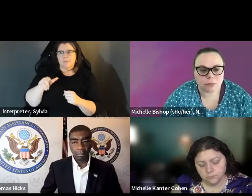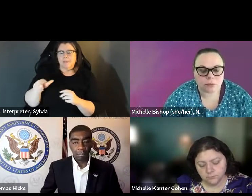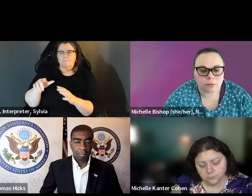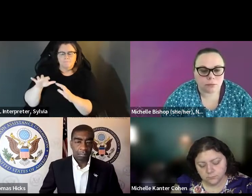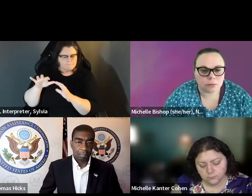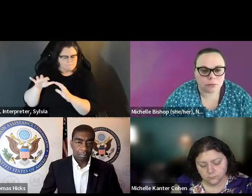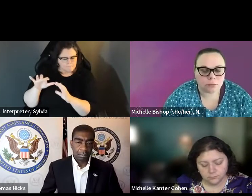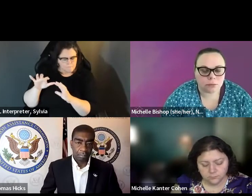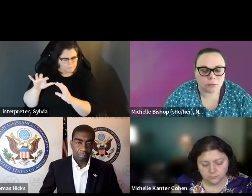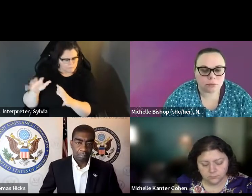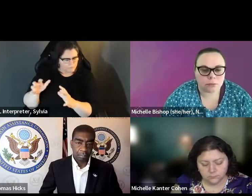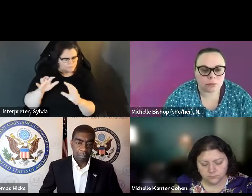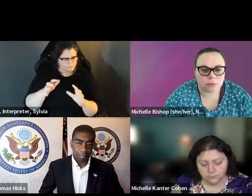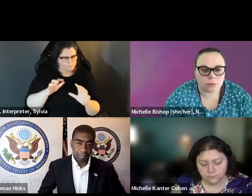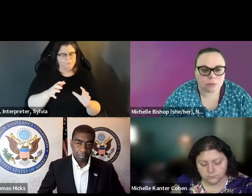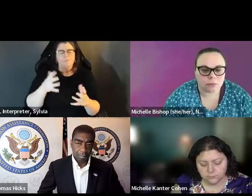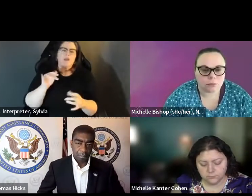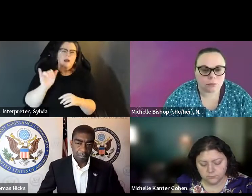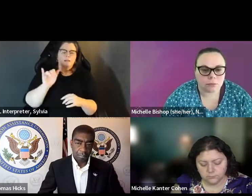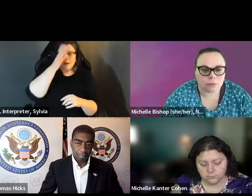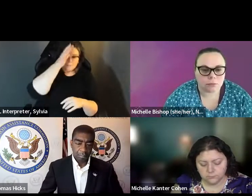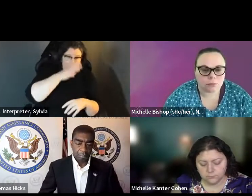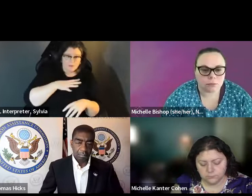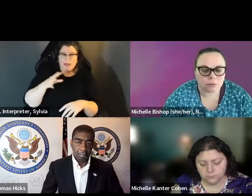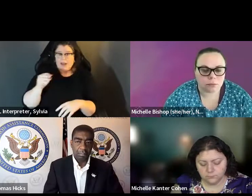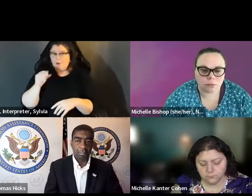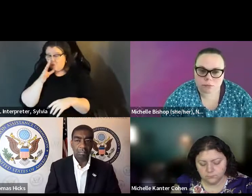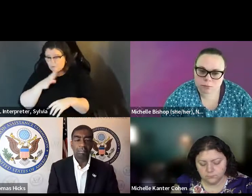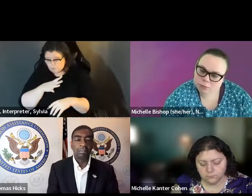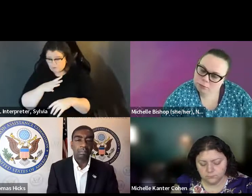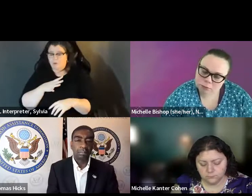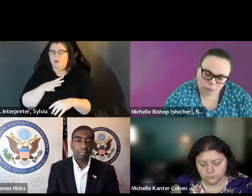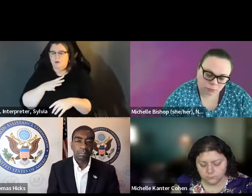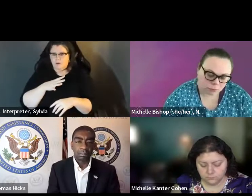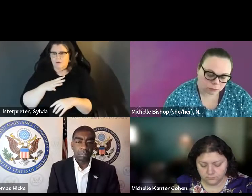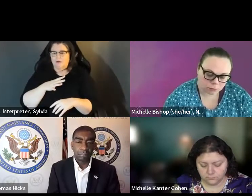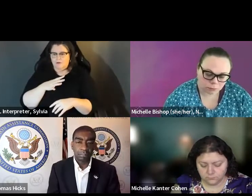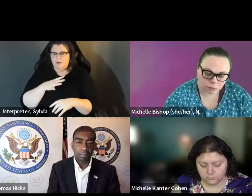So we don't see a lot of differences in the gaps within those groups. That is, you know, men and women with